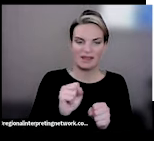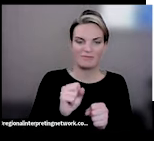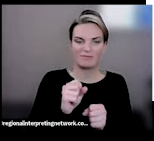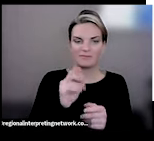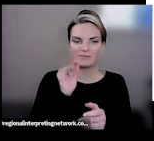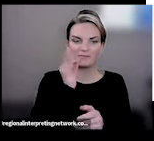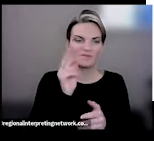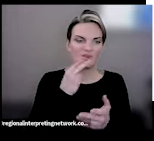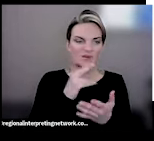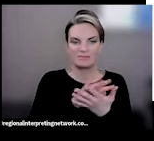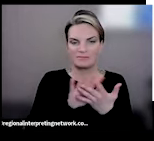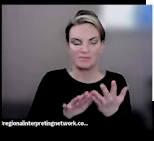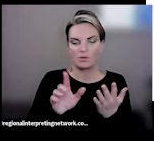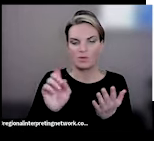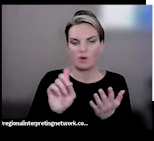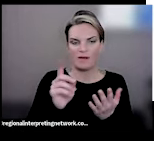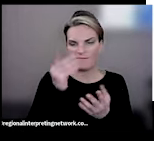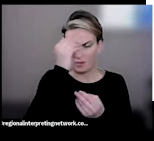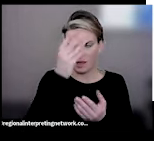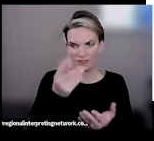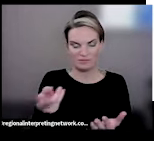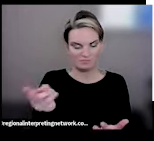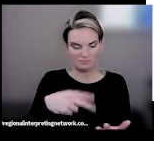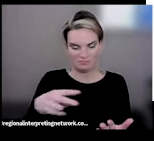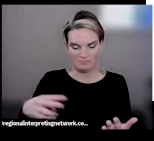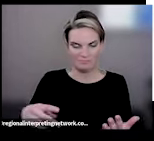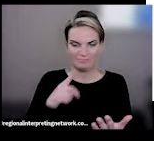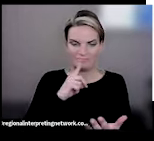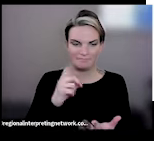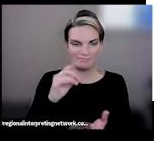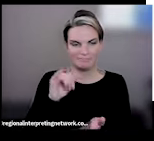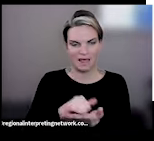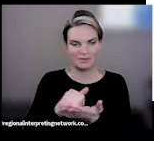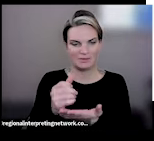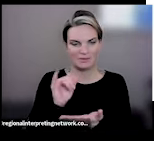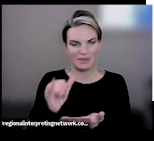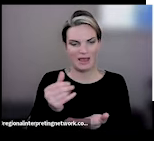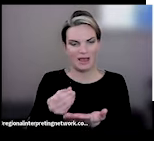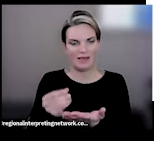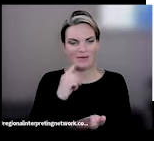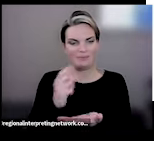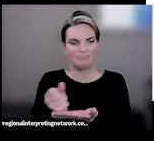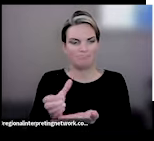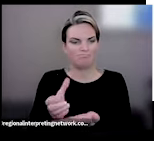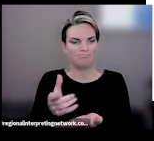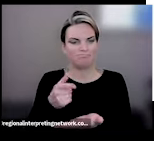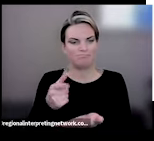it's just too confusing to read and too time-consuming to read. And, then just with